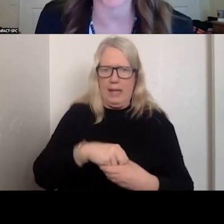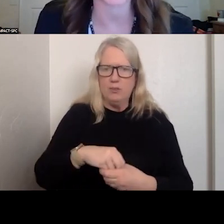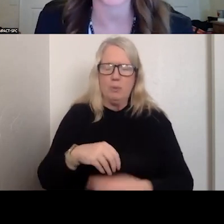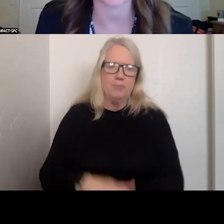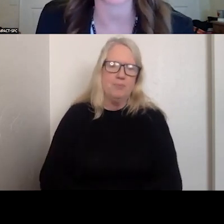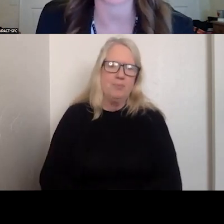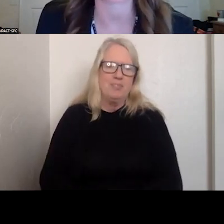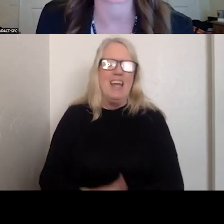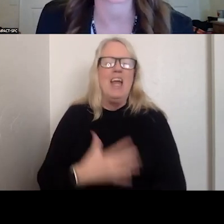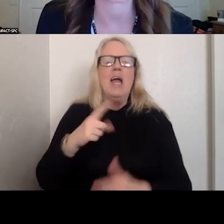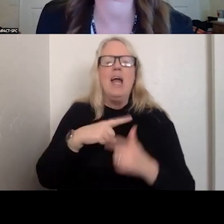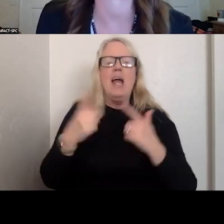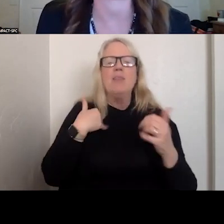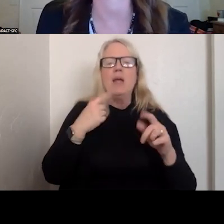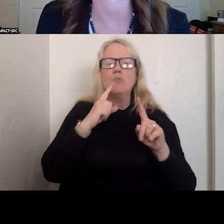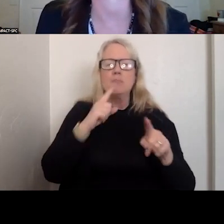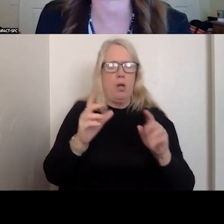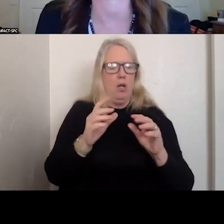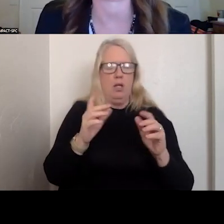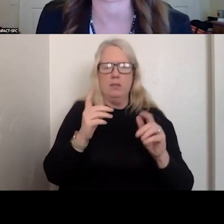RESPONDING WITHOUT LAW ENFORCEMENT. I TALKED ABOUT THAT.